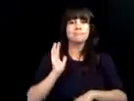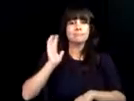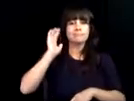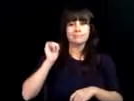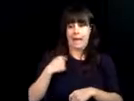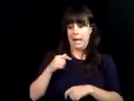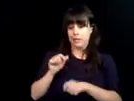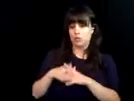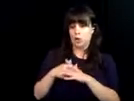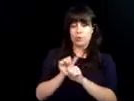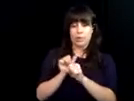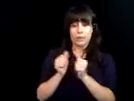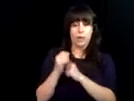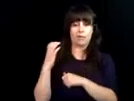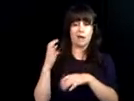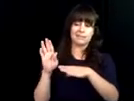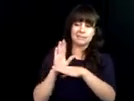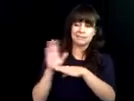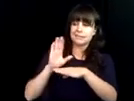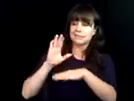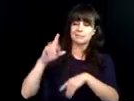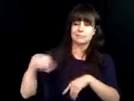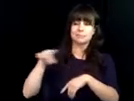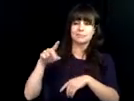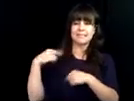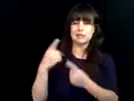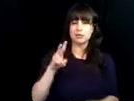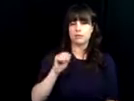technology specialist here at dbvi headquarters.